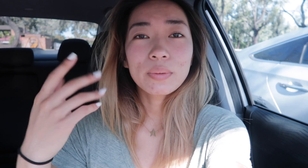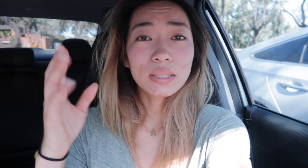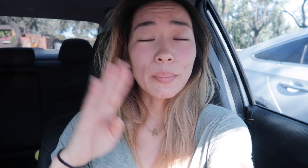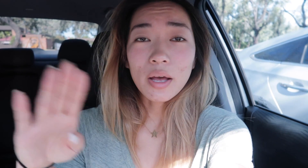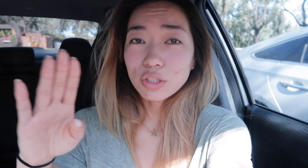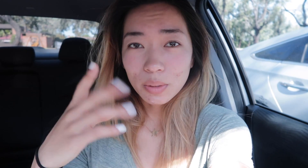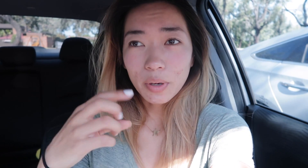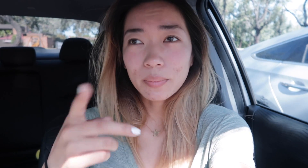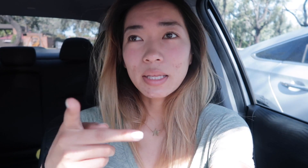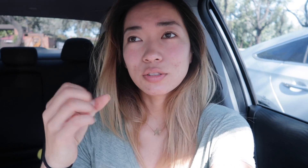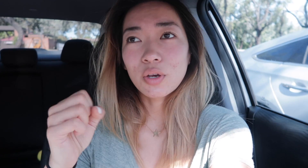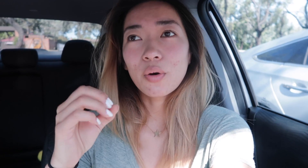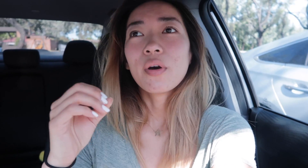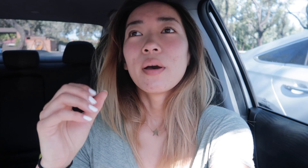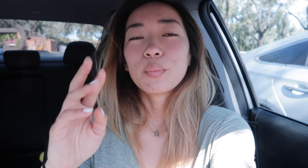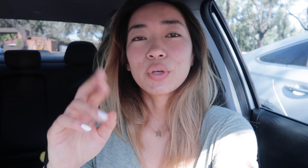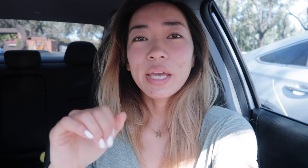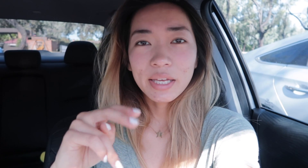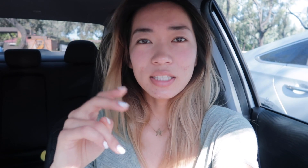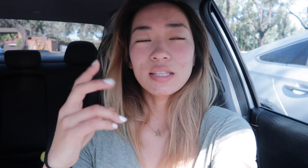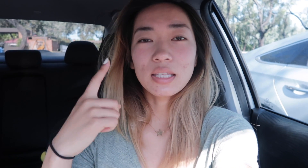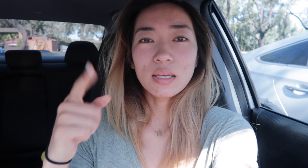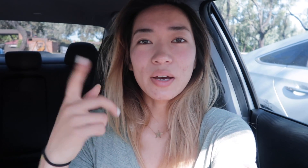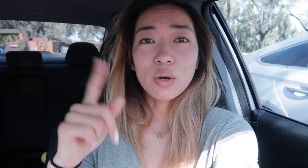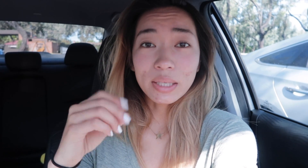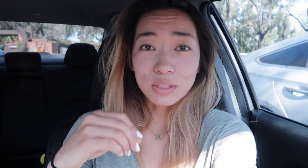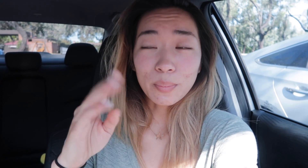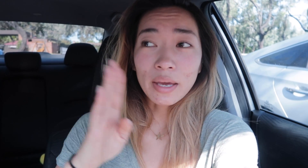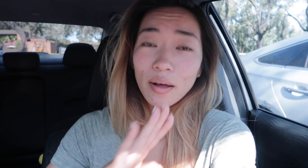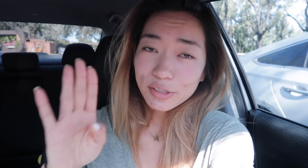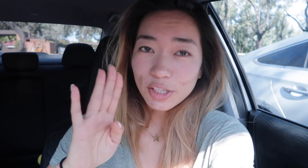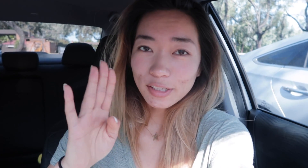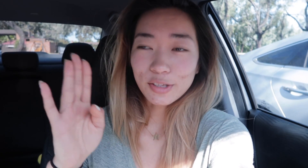was in the biology department so Breanne is thinking about going into biology so